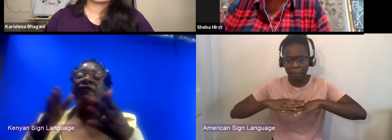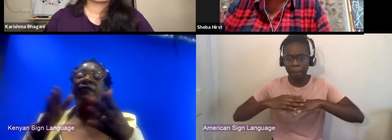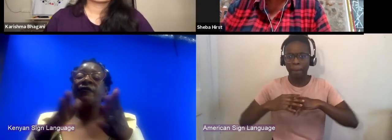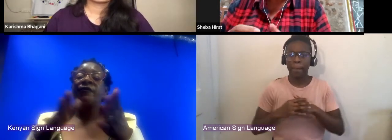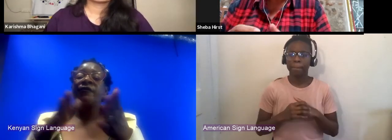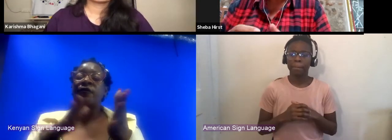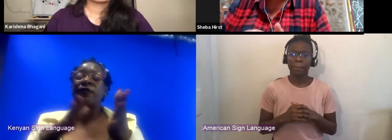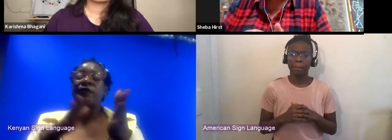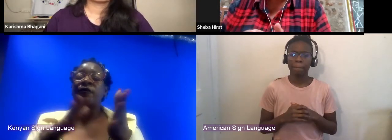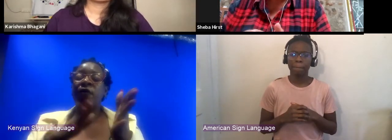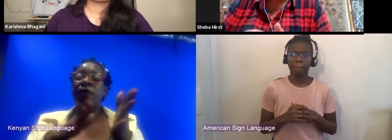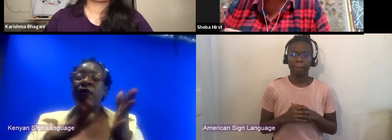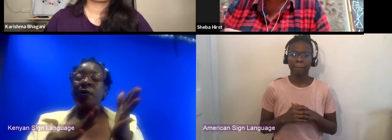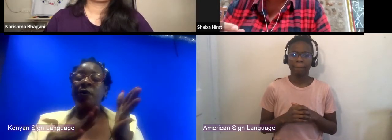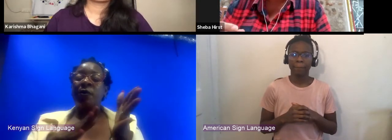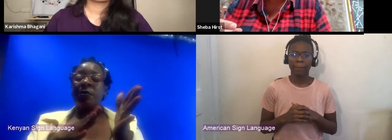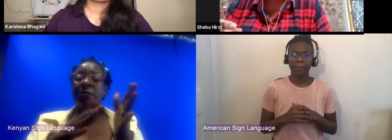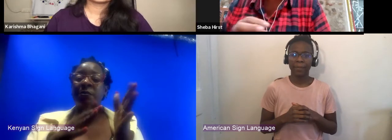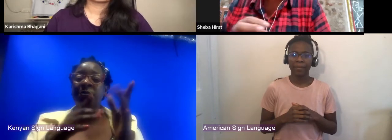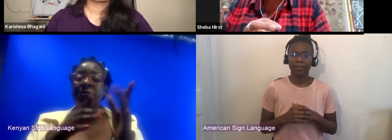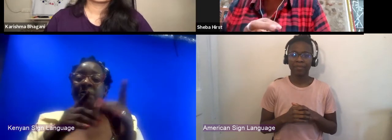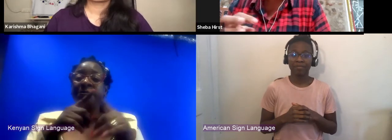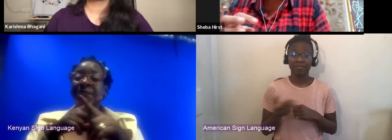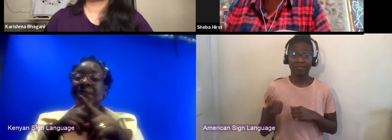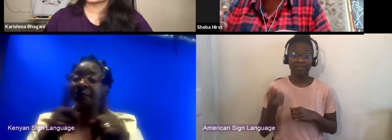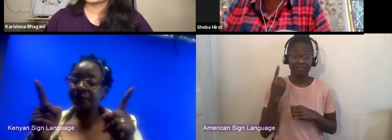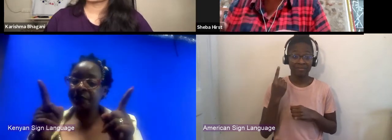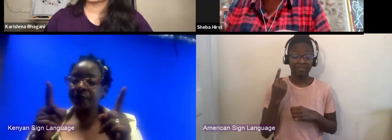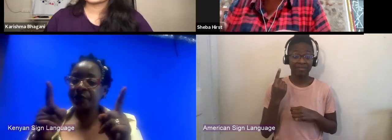have the same automatic entertainment value when they shift